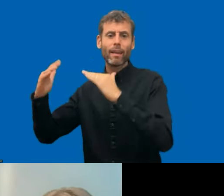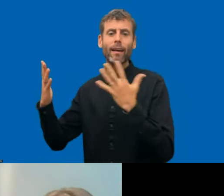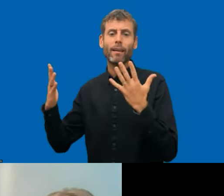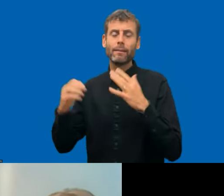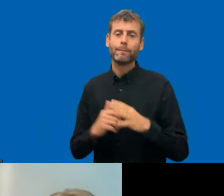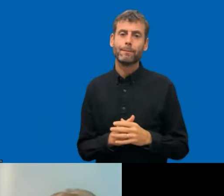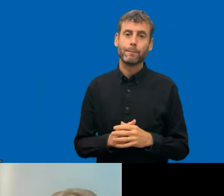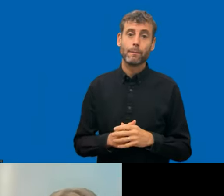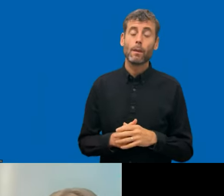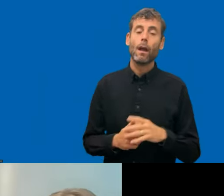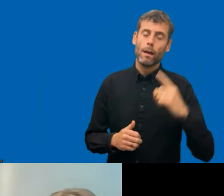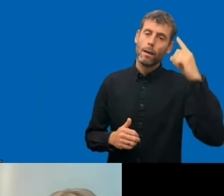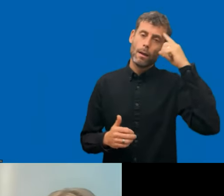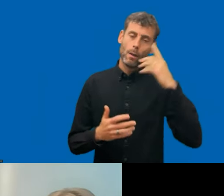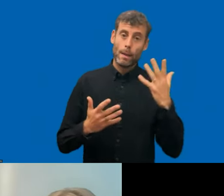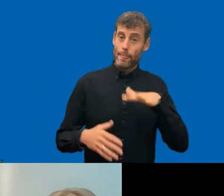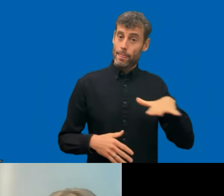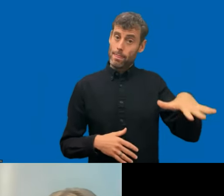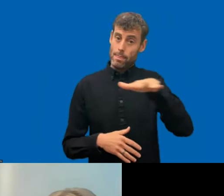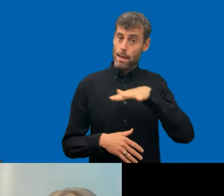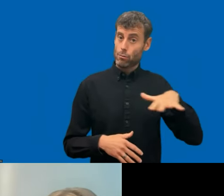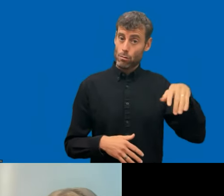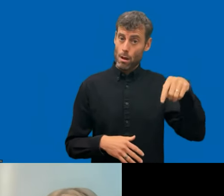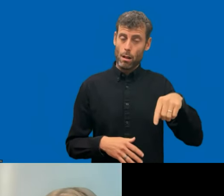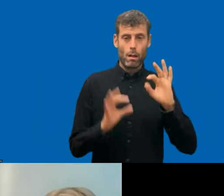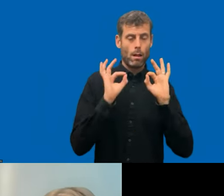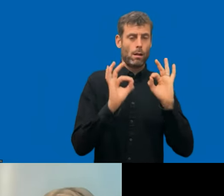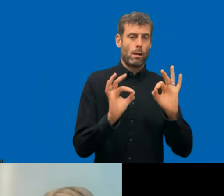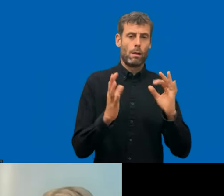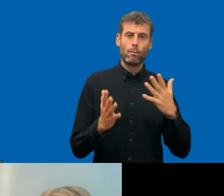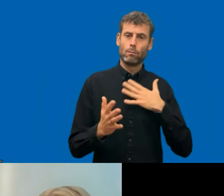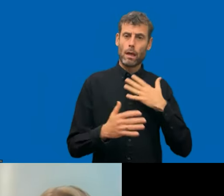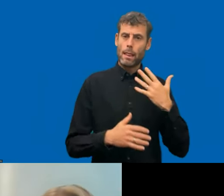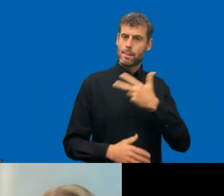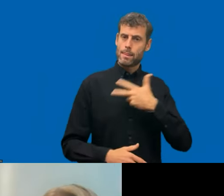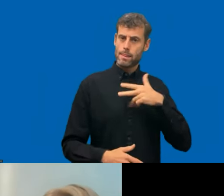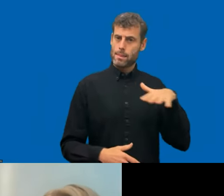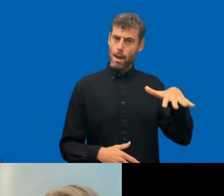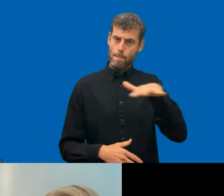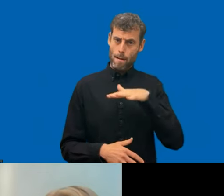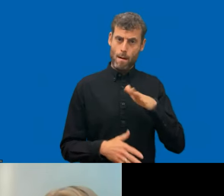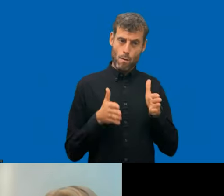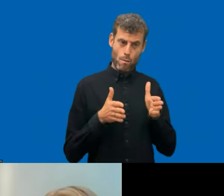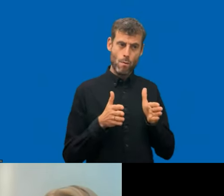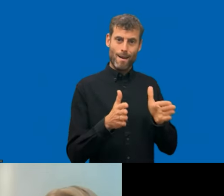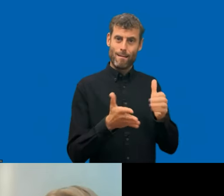think it's fine, because I mean in our case, we have been working with our metric, since, like From the beginning.